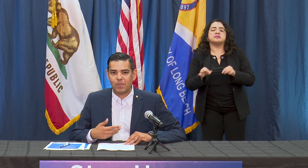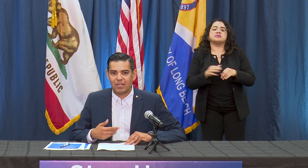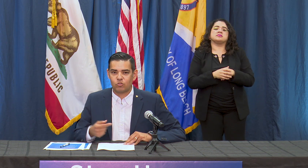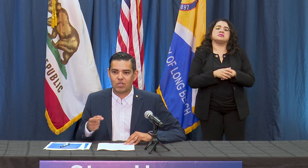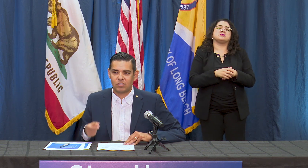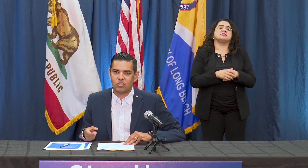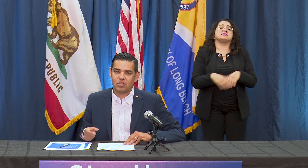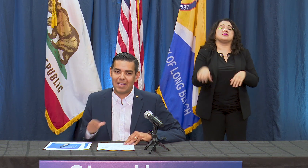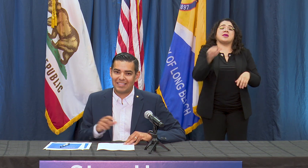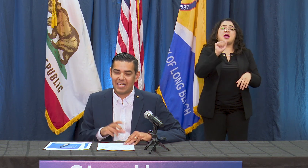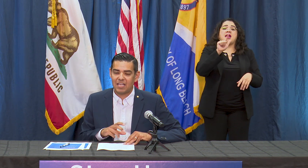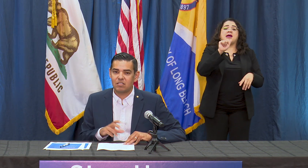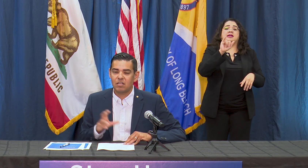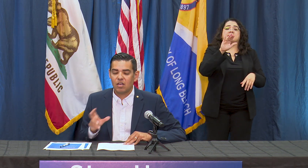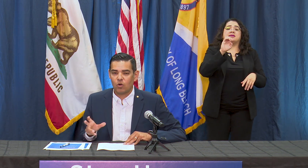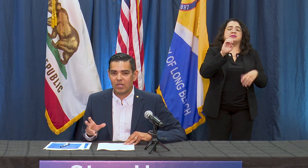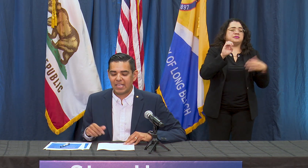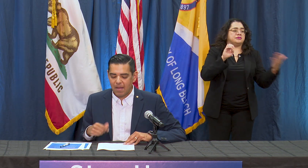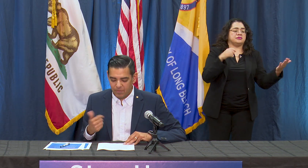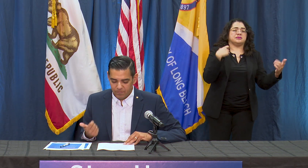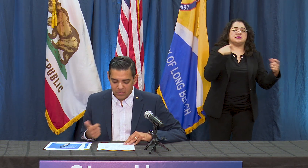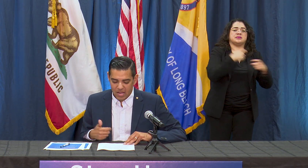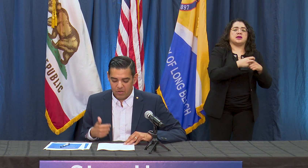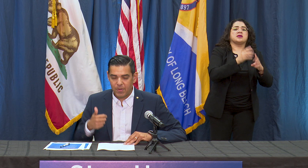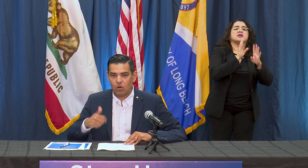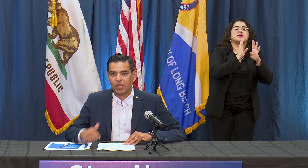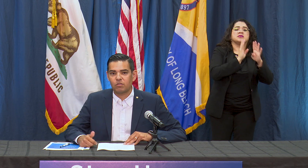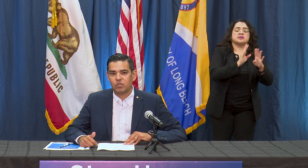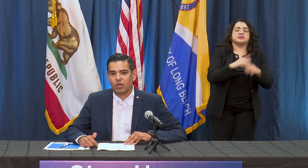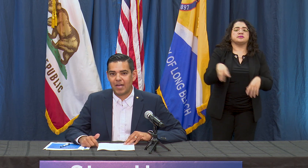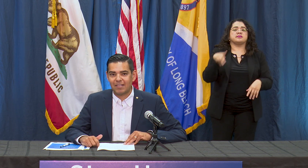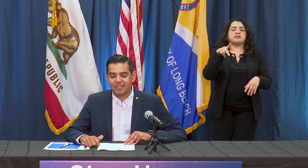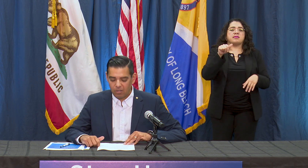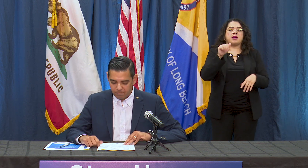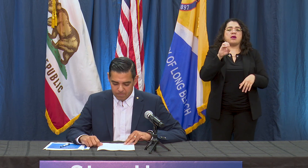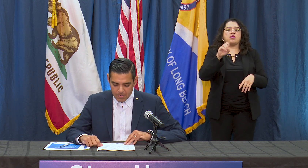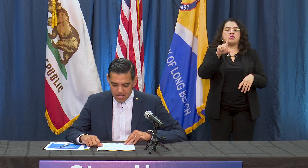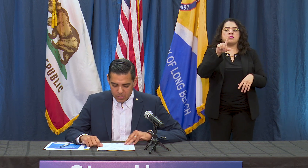Spanish translation at the end or recap, and then Paola who's doing our ASL as